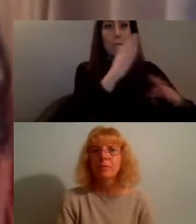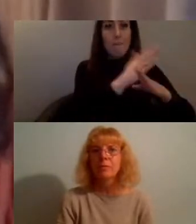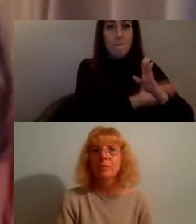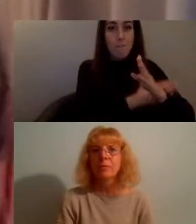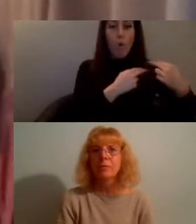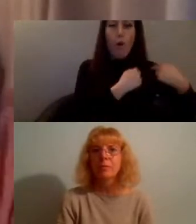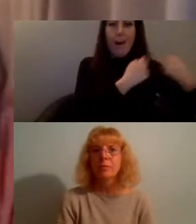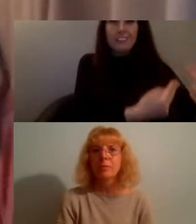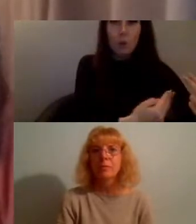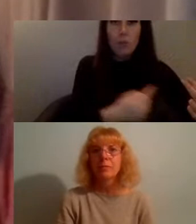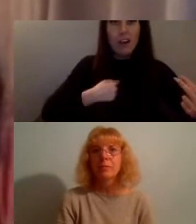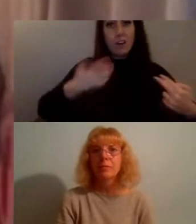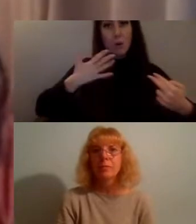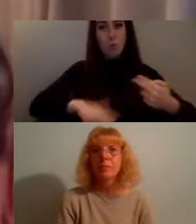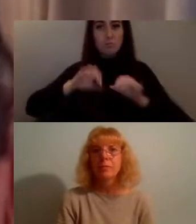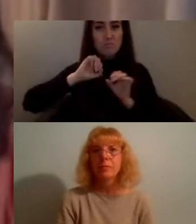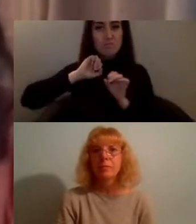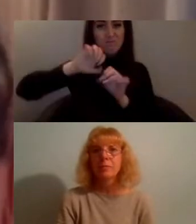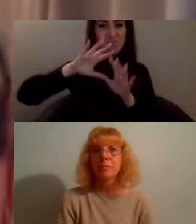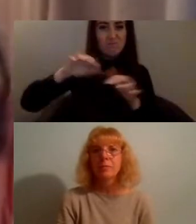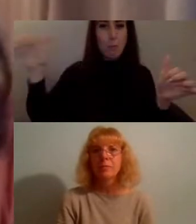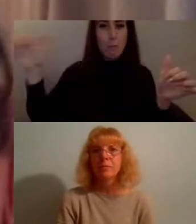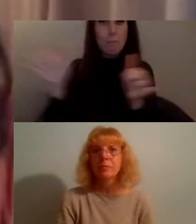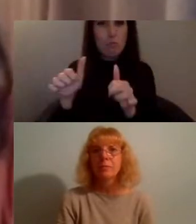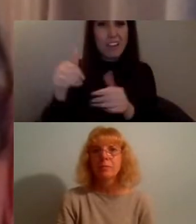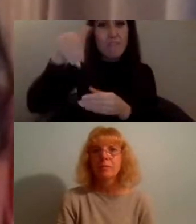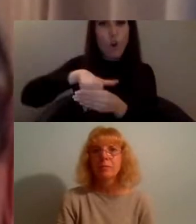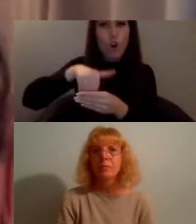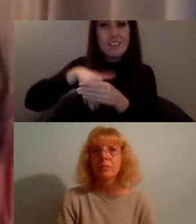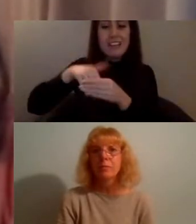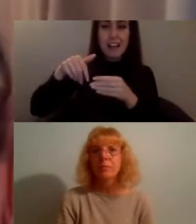to give just a very brief bit of context for tonight's discussion